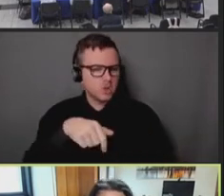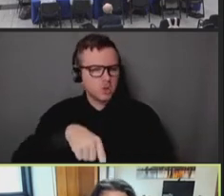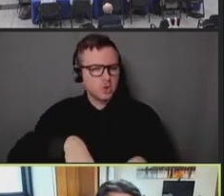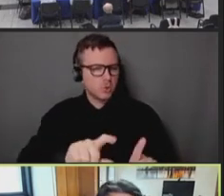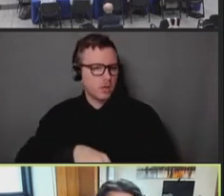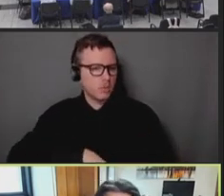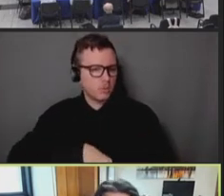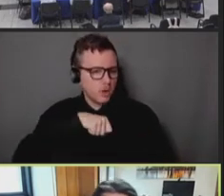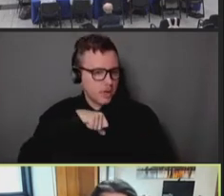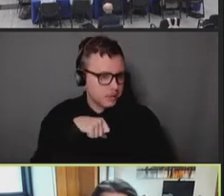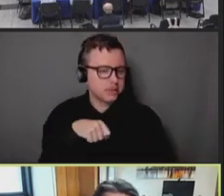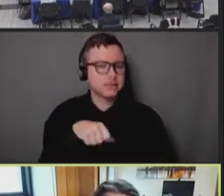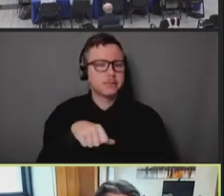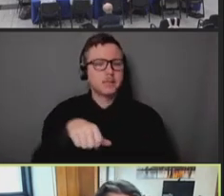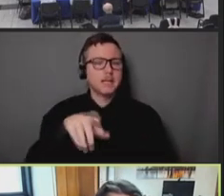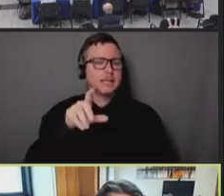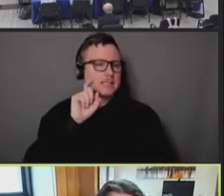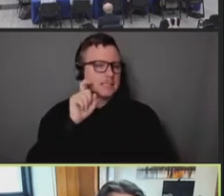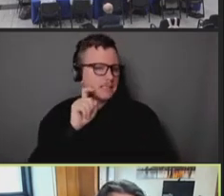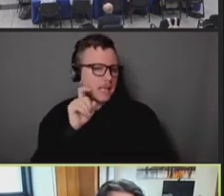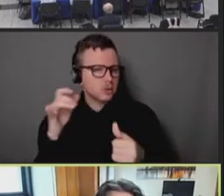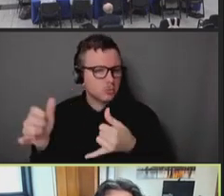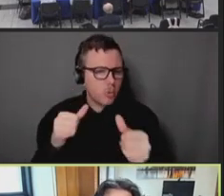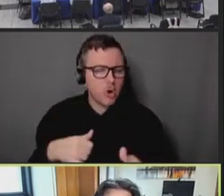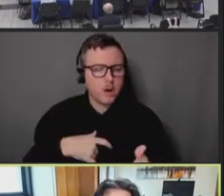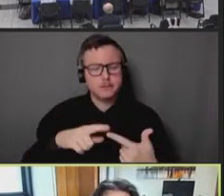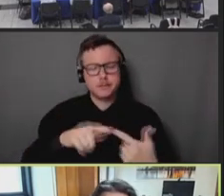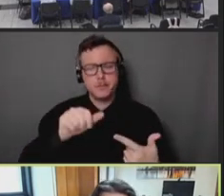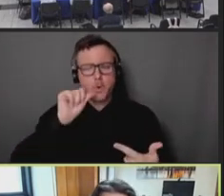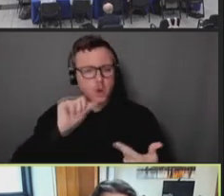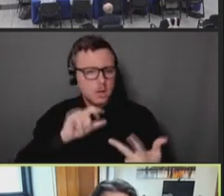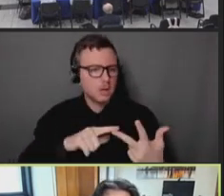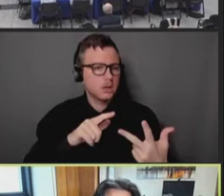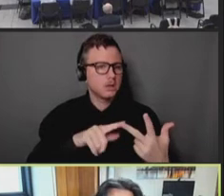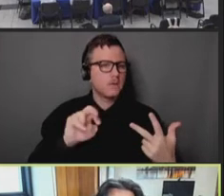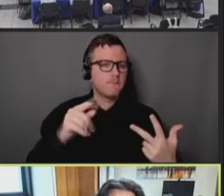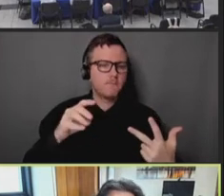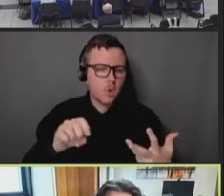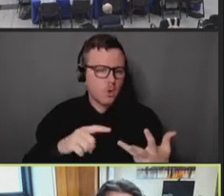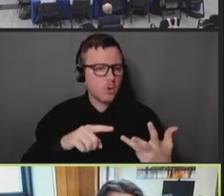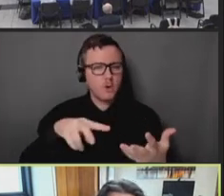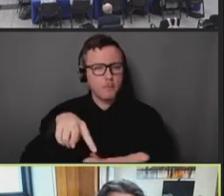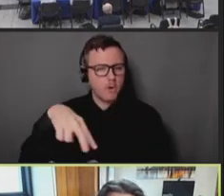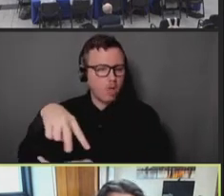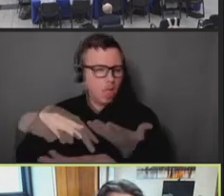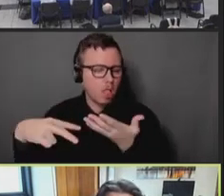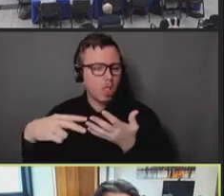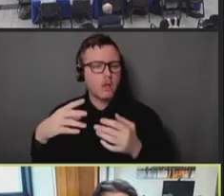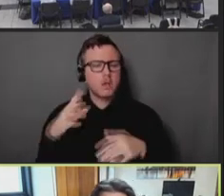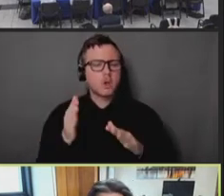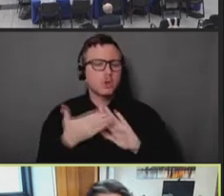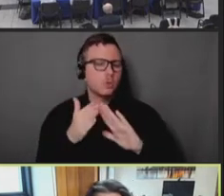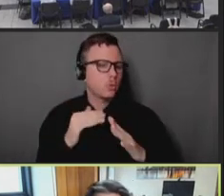parties, sex parties, bars, vogue balls, and community health fairs and events. We started